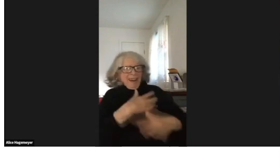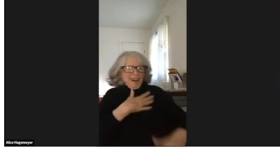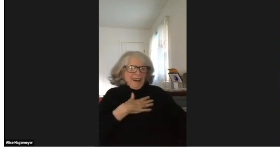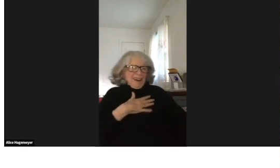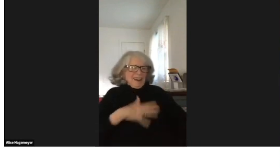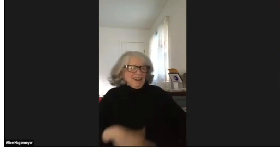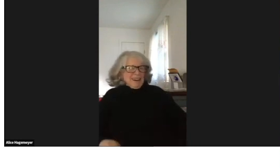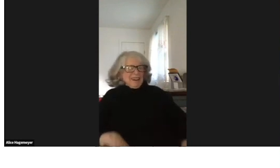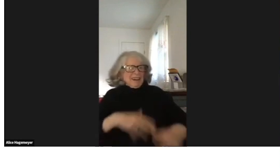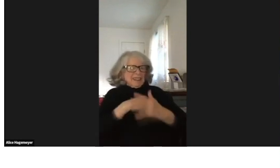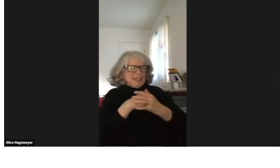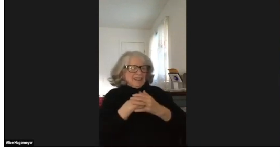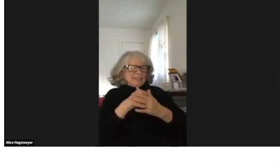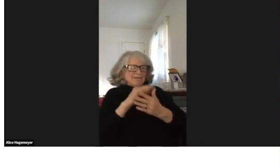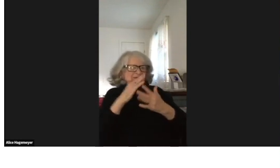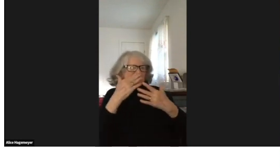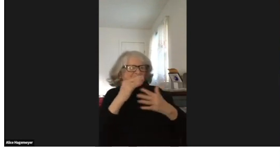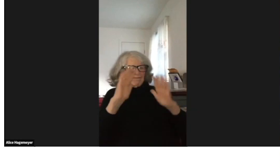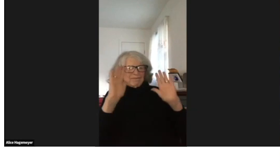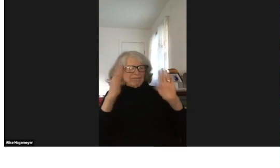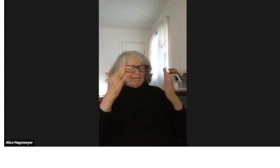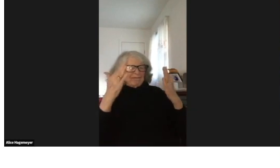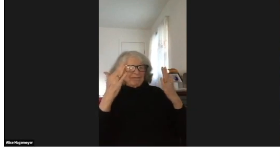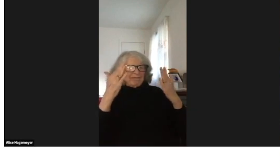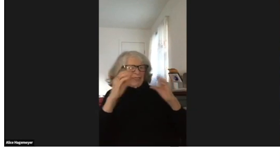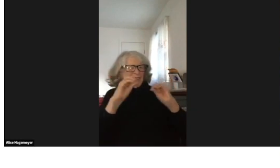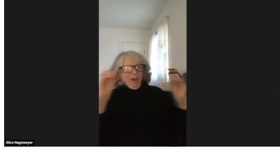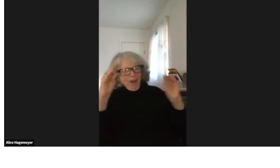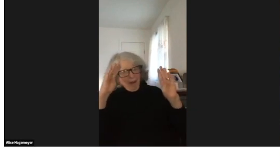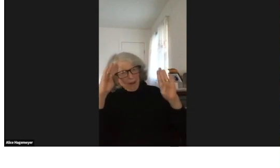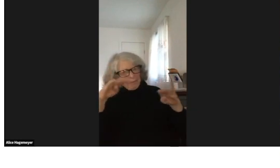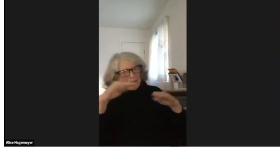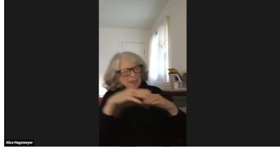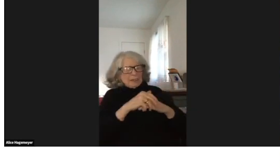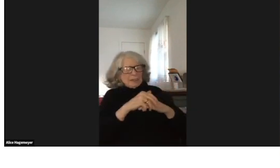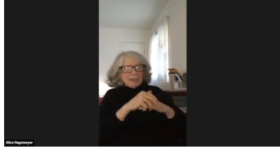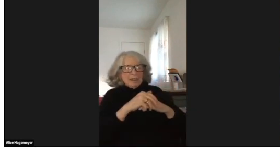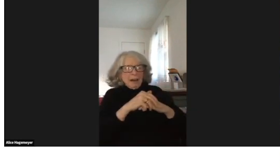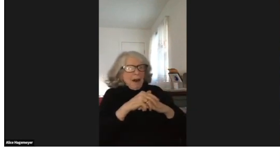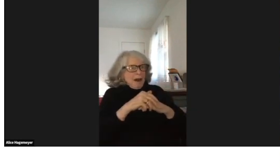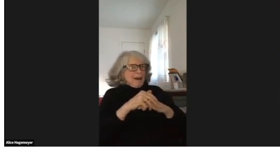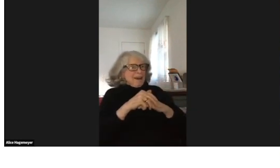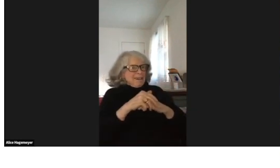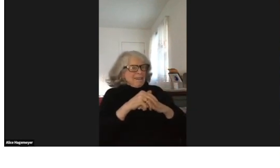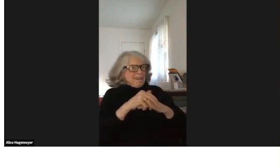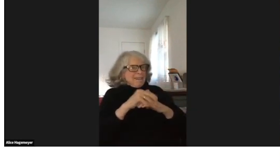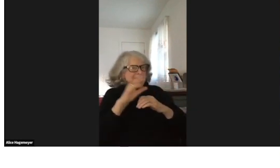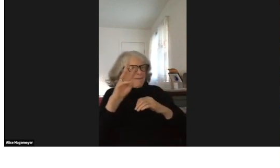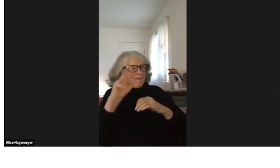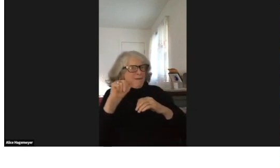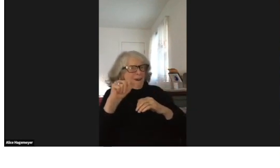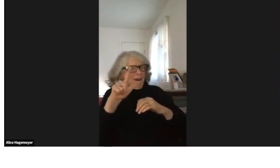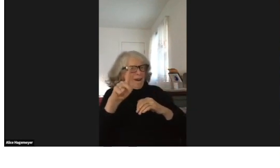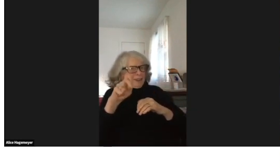I don't walk alone, I don't walk without it. Without it, actually, I have no hope.